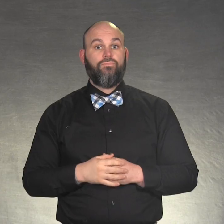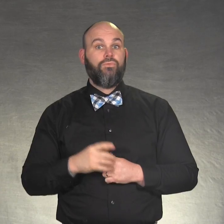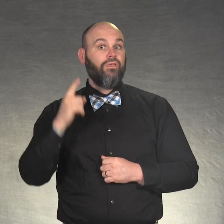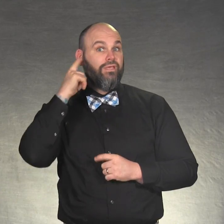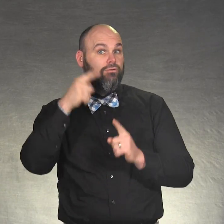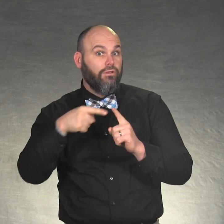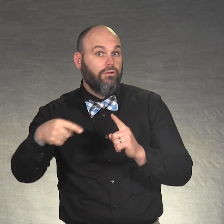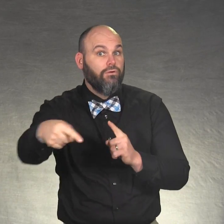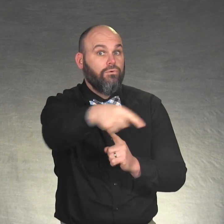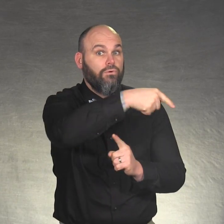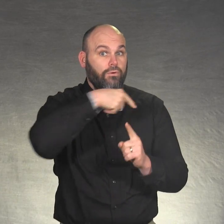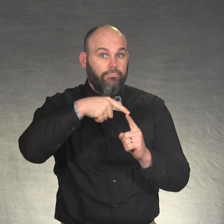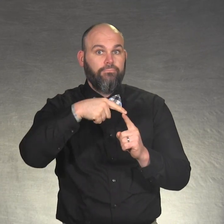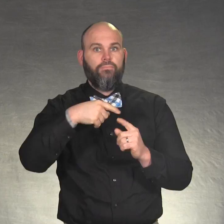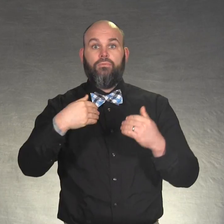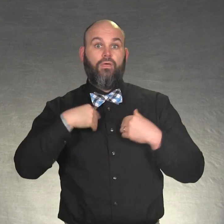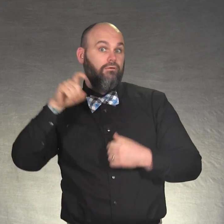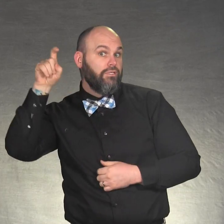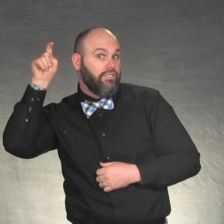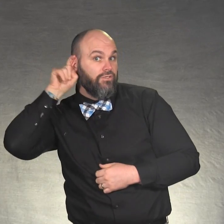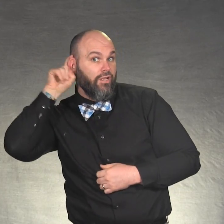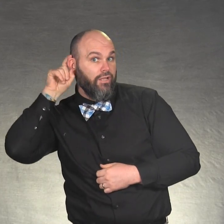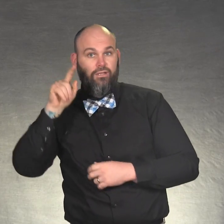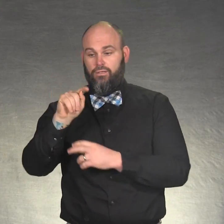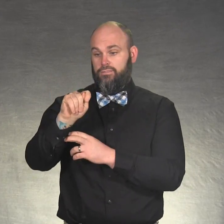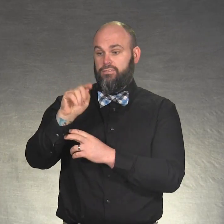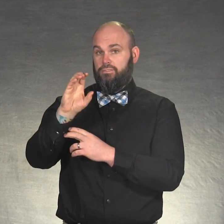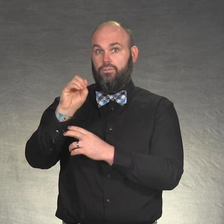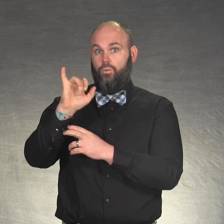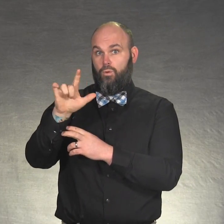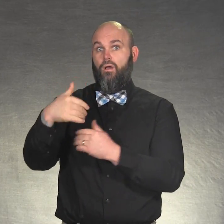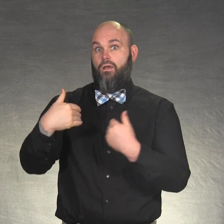Hearing loops, which enable hearing aid users with t-coils to have